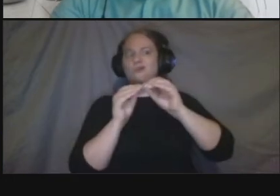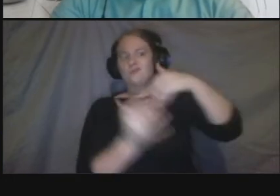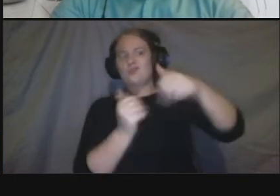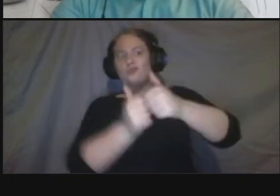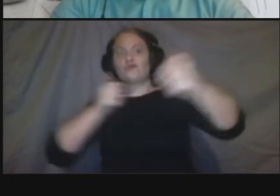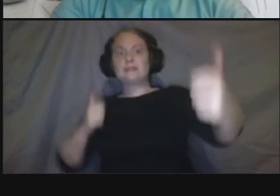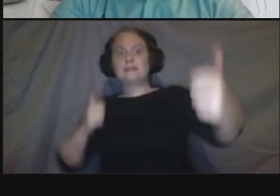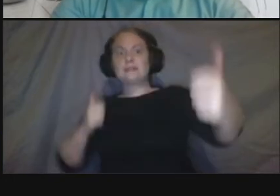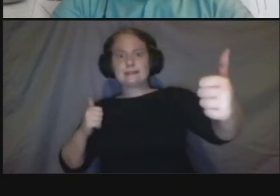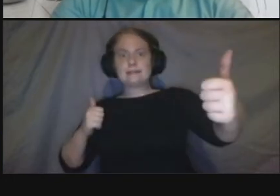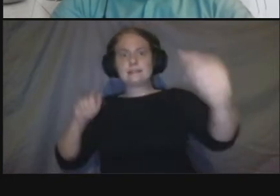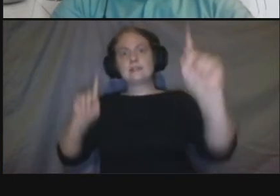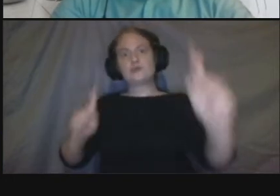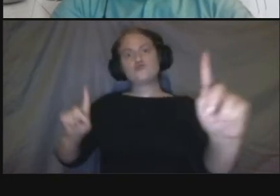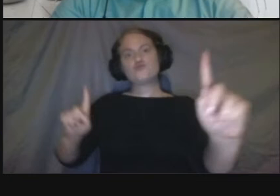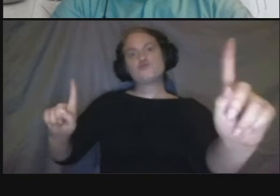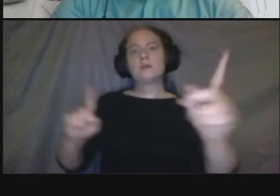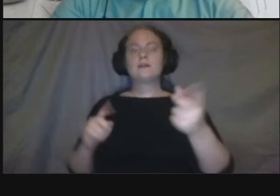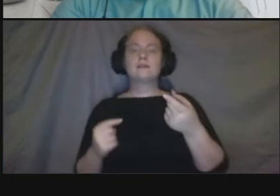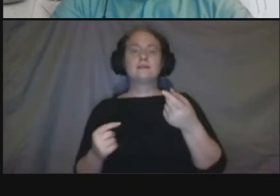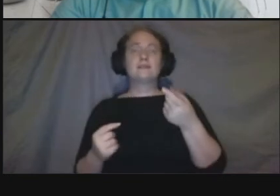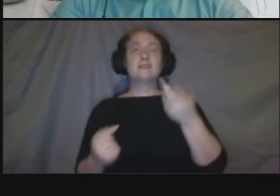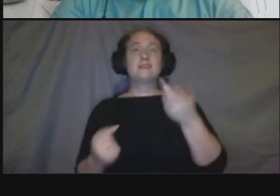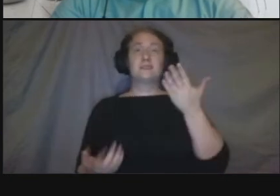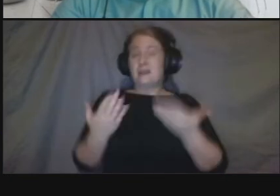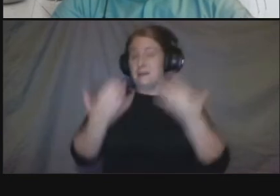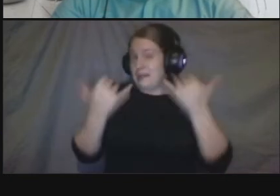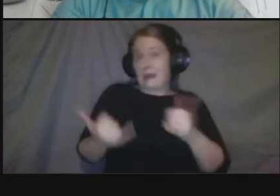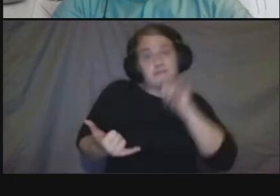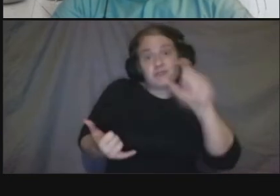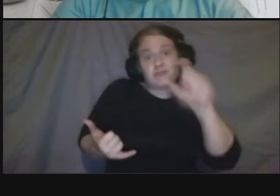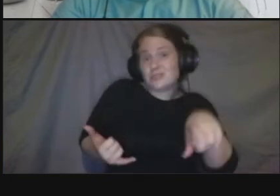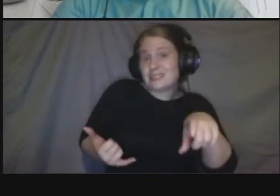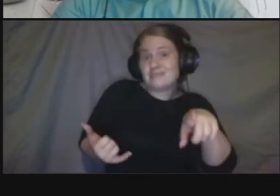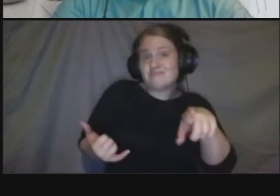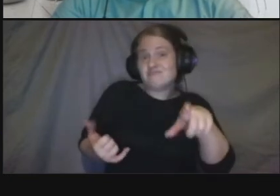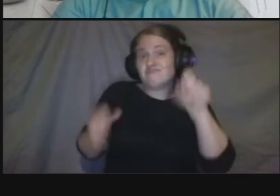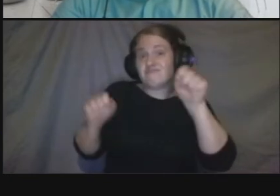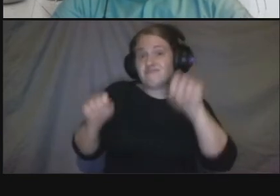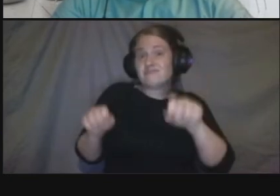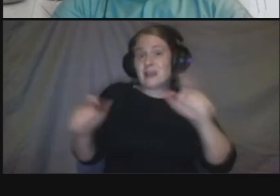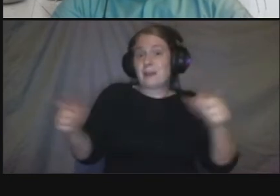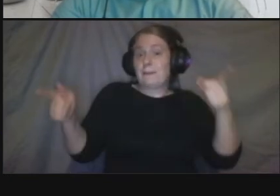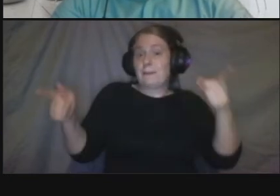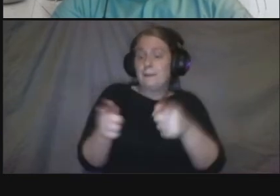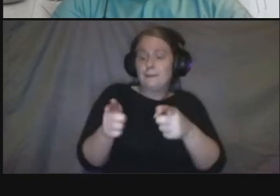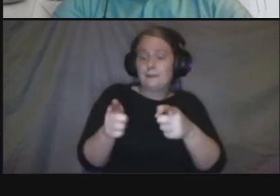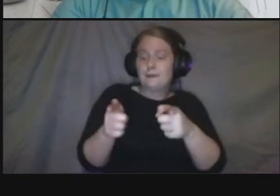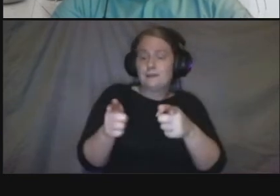um repurposing some of that excess sidewalk space or more green spaces or more seating or more